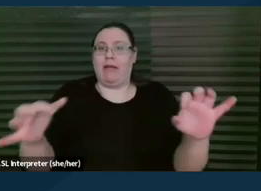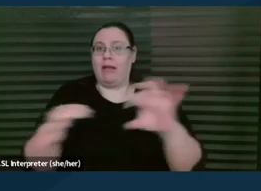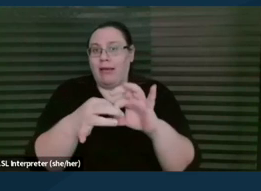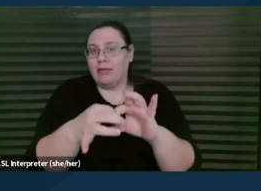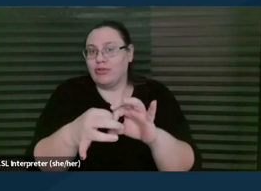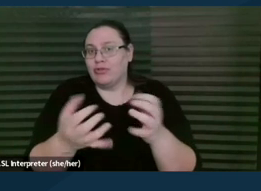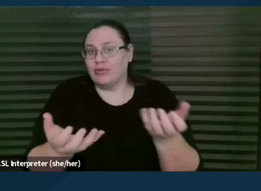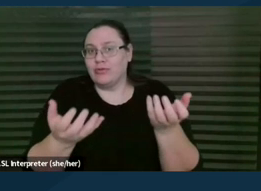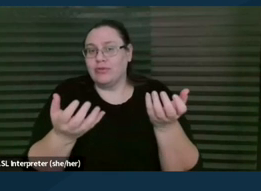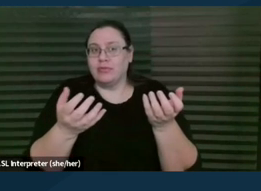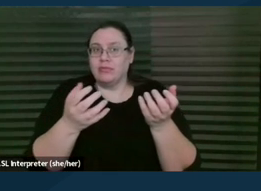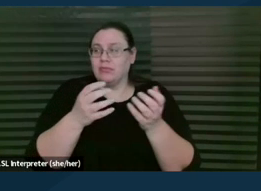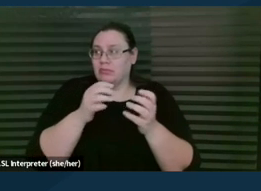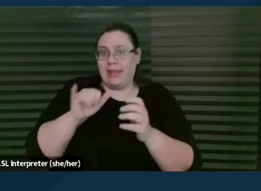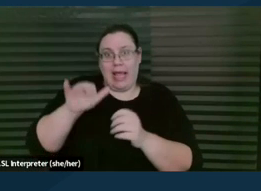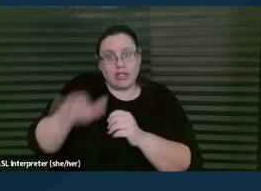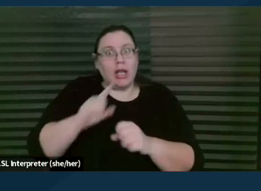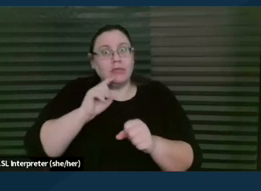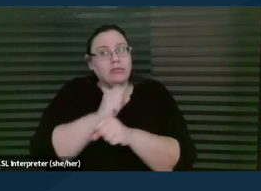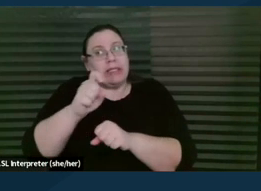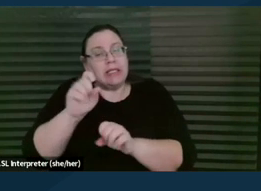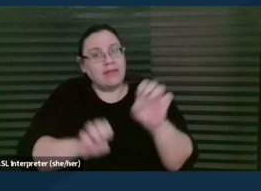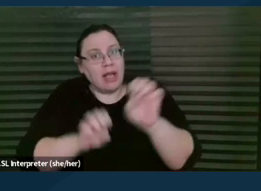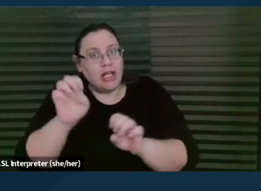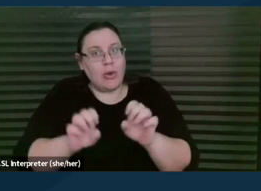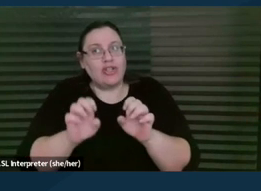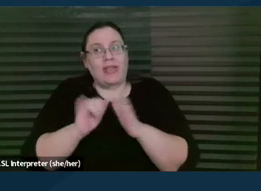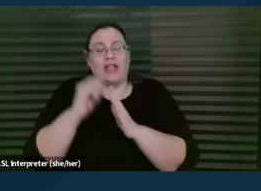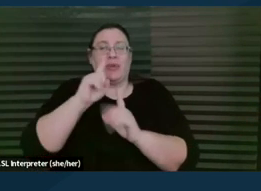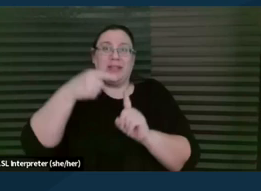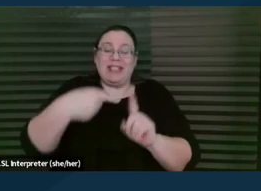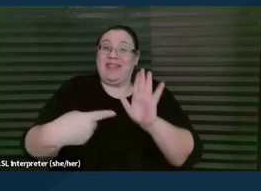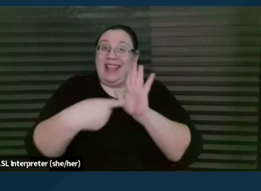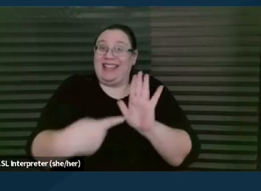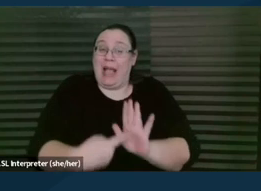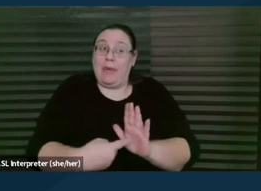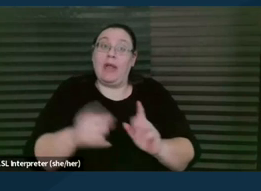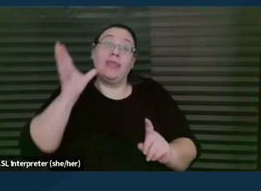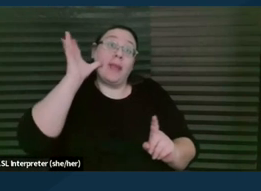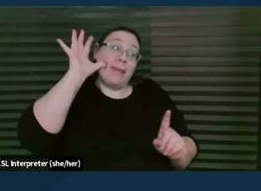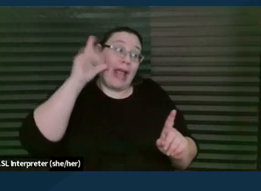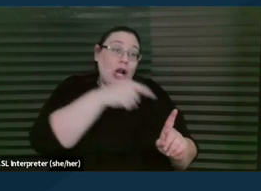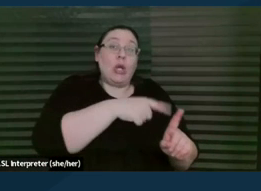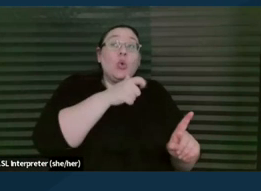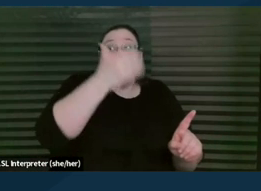this child really does need an evaluation and here's the specific examples the parent, who knows child best, wanted to provide.